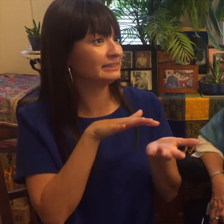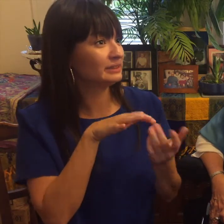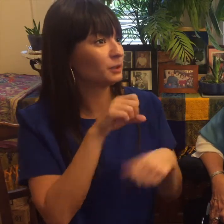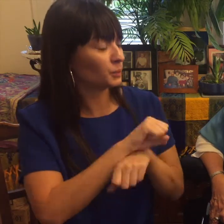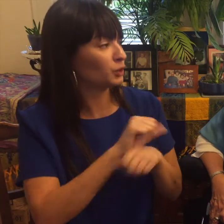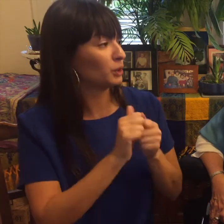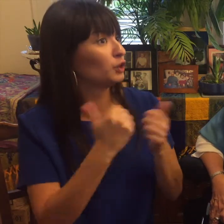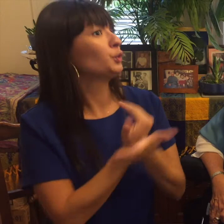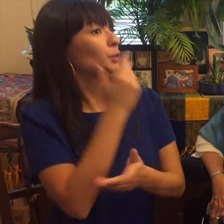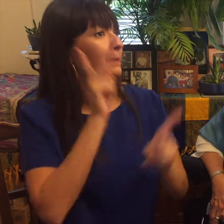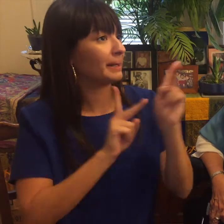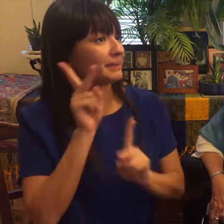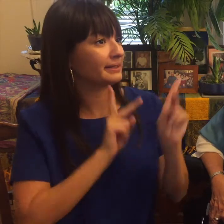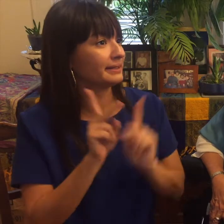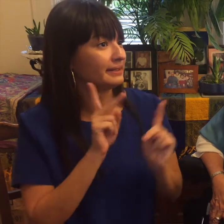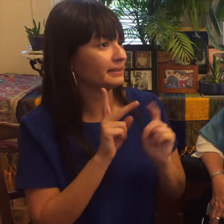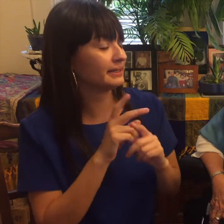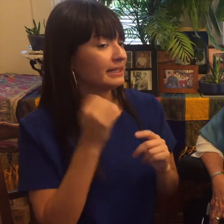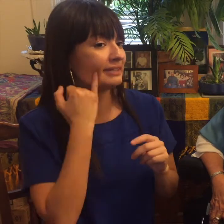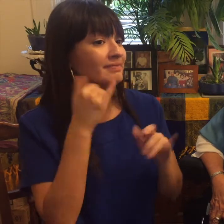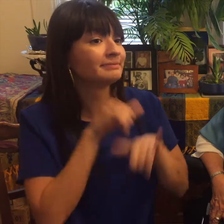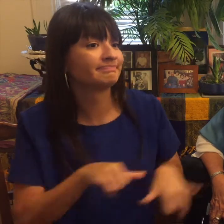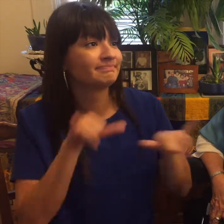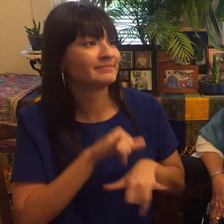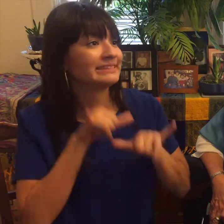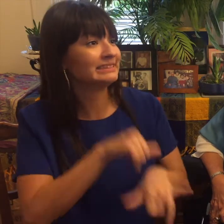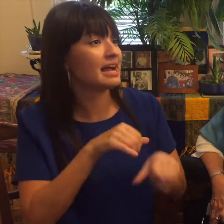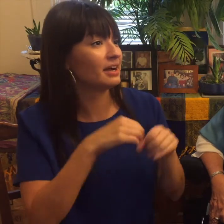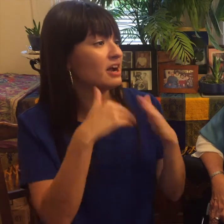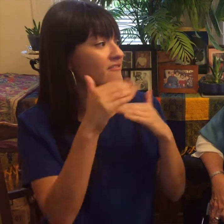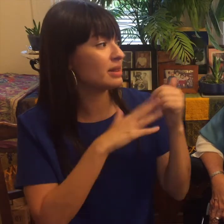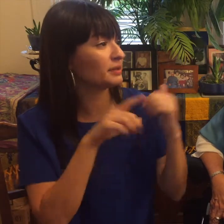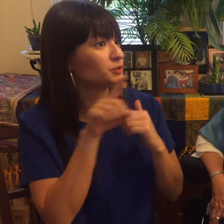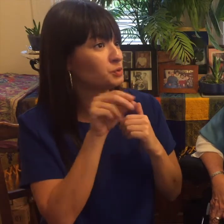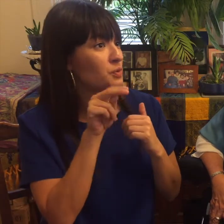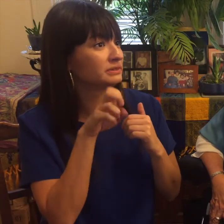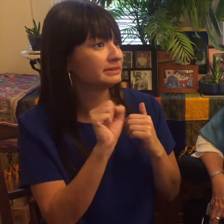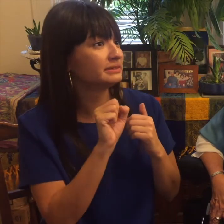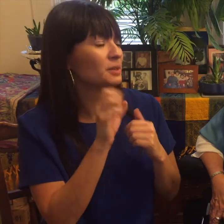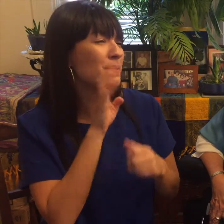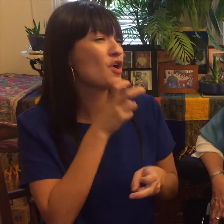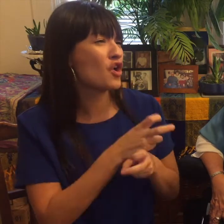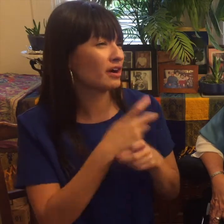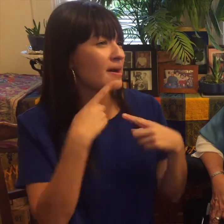new spaces and work with new people and work in new topics and to stay out of